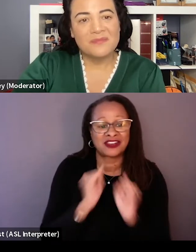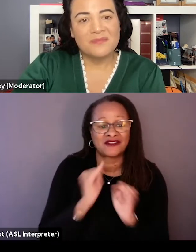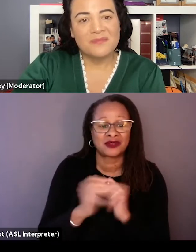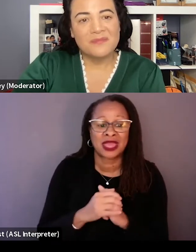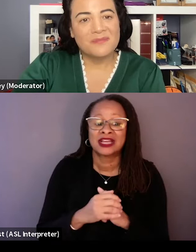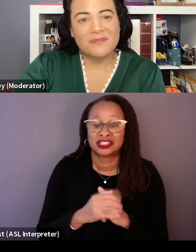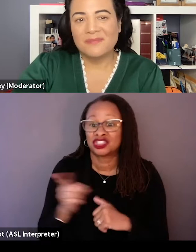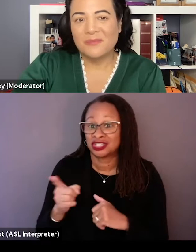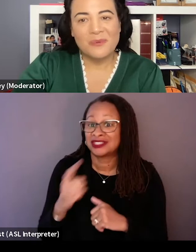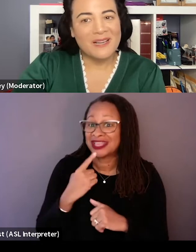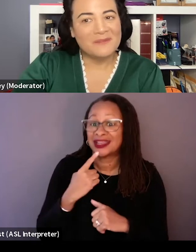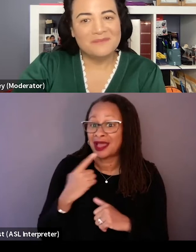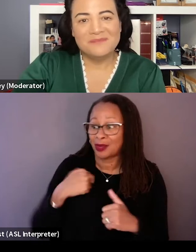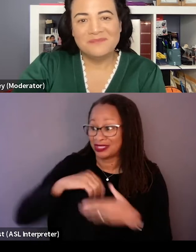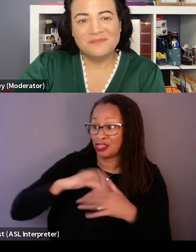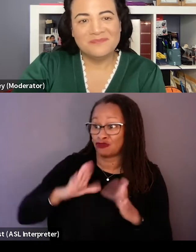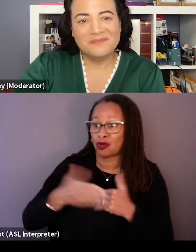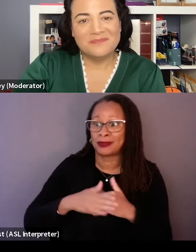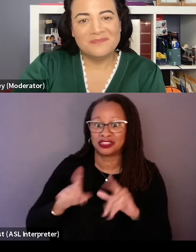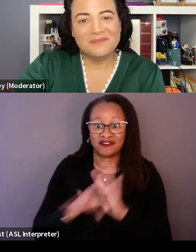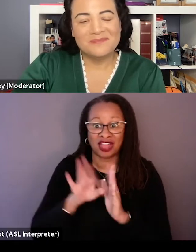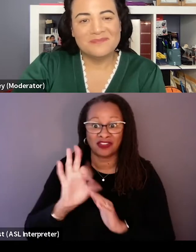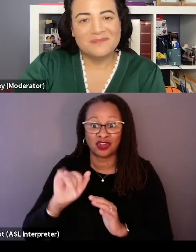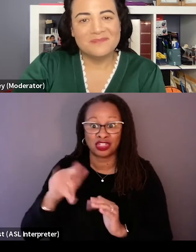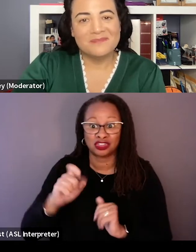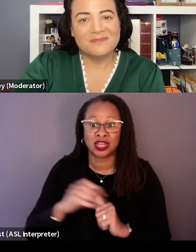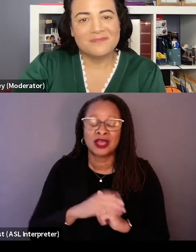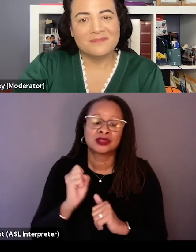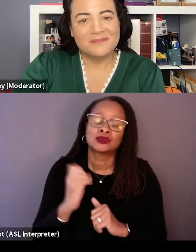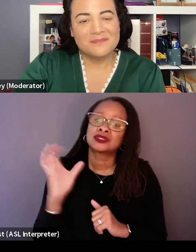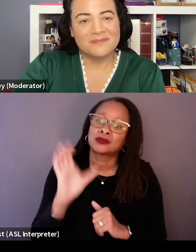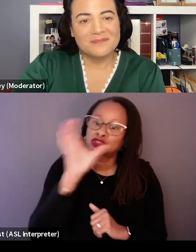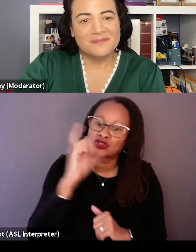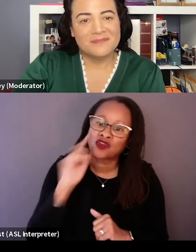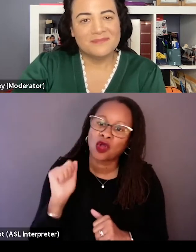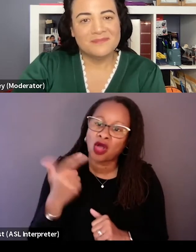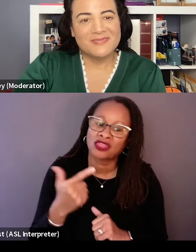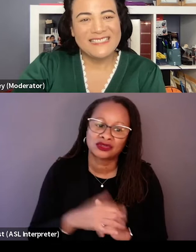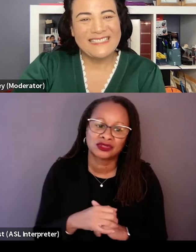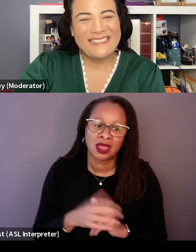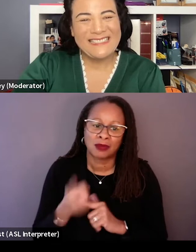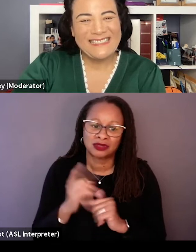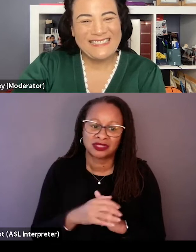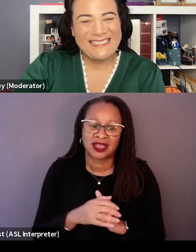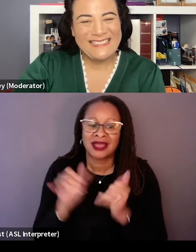but she found the footage of it. And so someone's looking for all those moments and like the big yawn that someone does when they're living on Mars time,